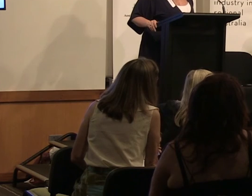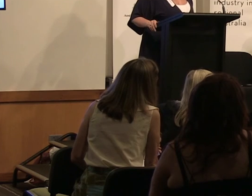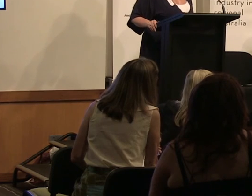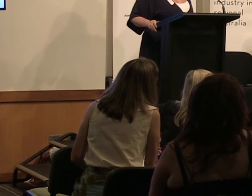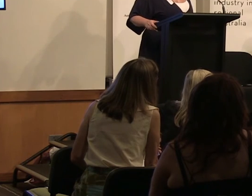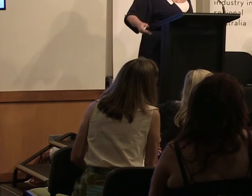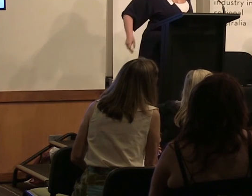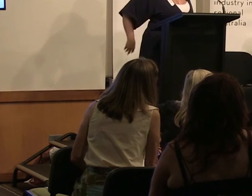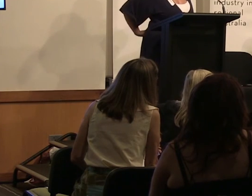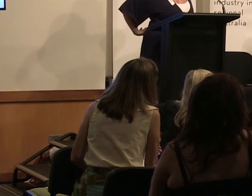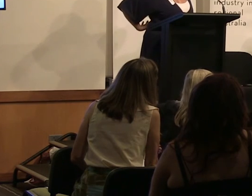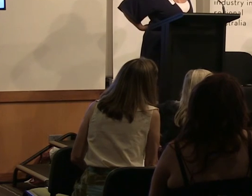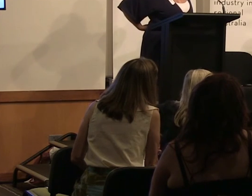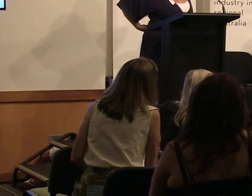from Sydney. And she said "this is your captain" and I did go "Captain? Sorry? oh, of course" and every time you do that, you have to